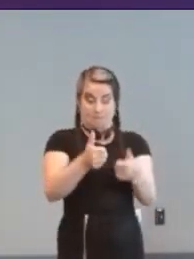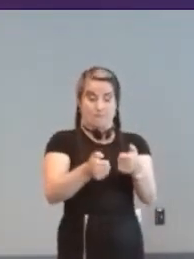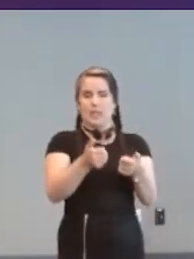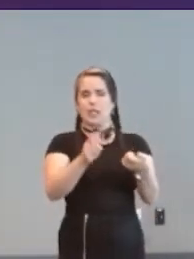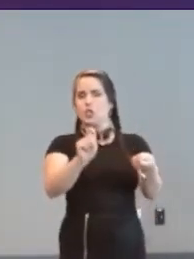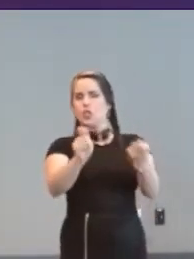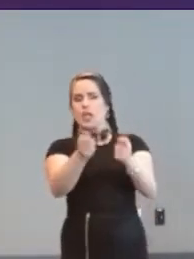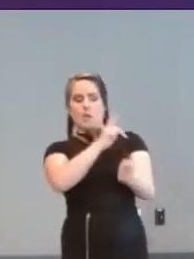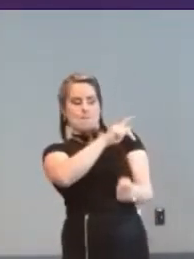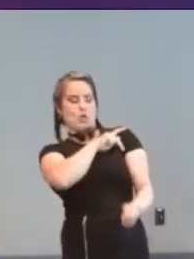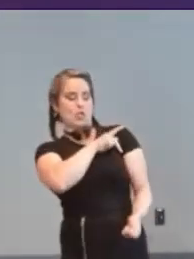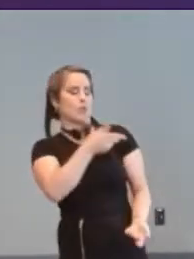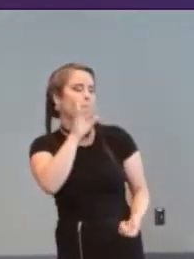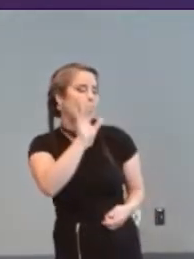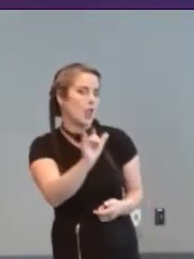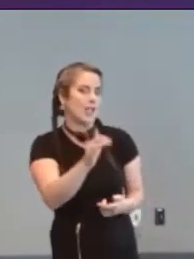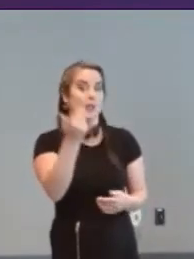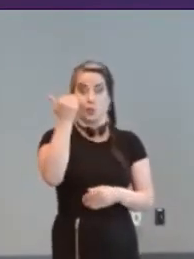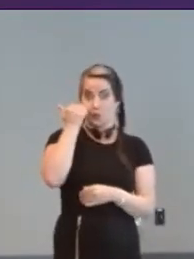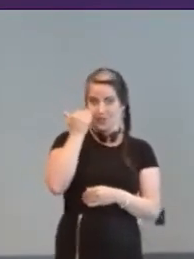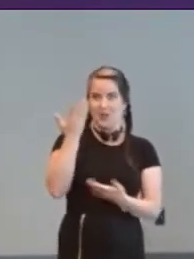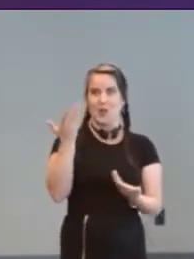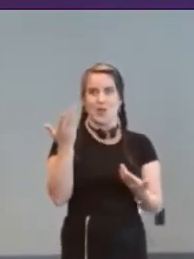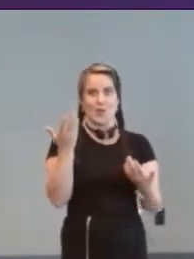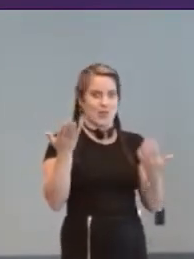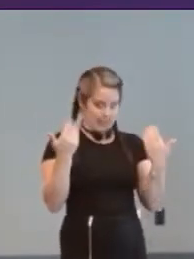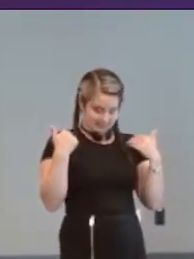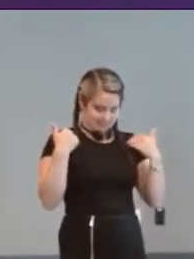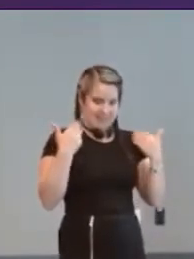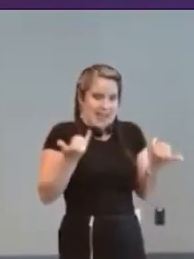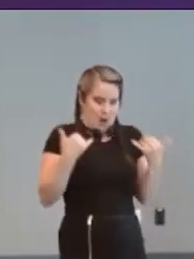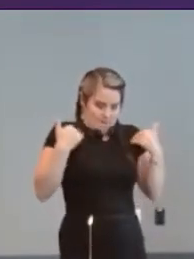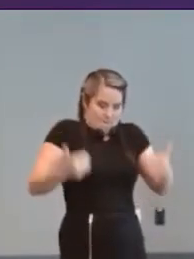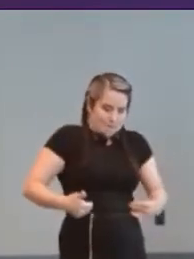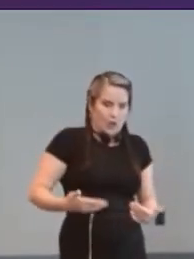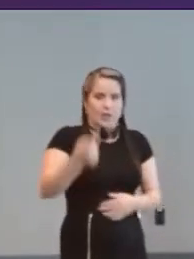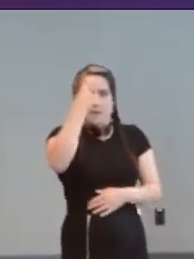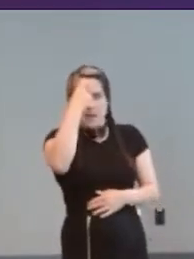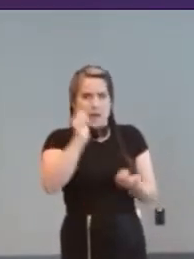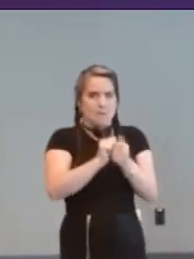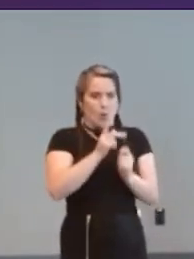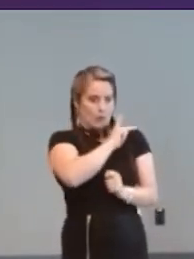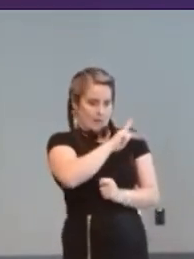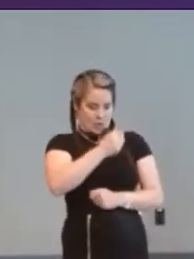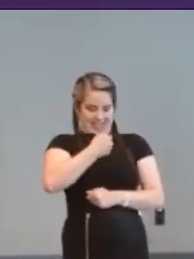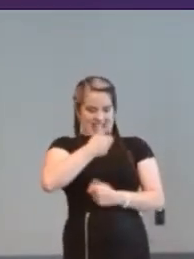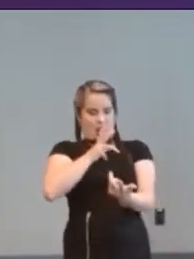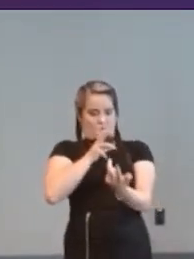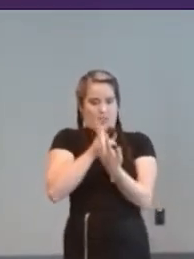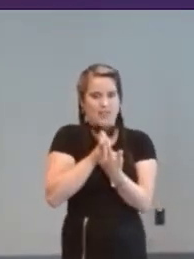know that games are becoming, by design, more personalised. Yeah something that GPII said